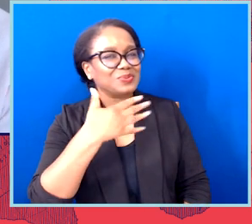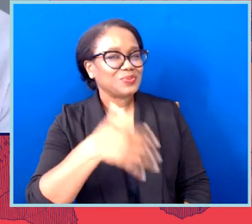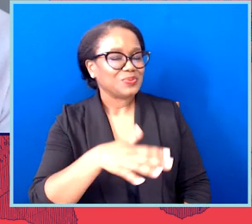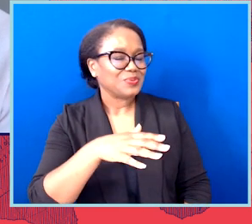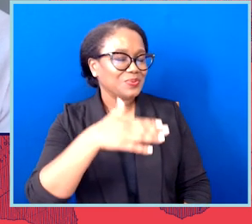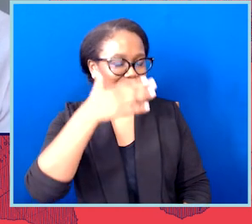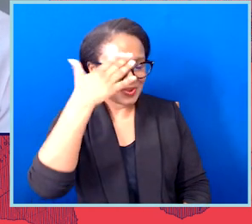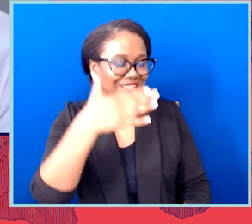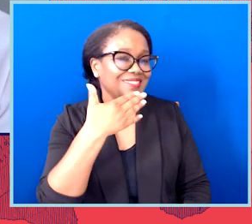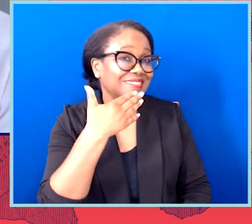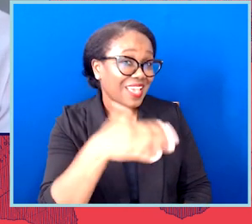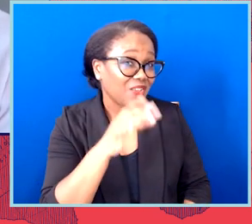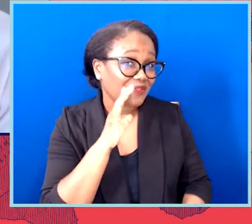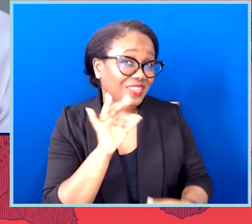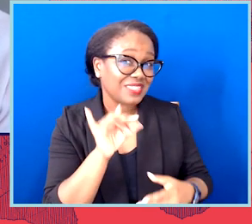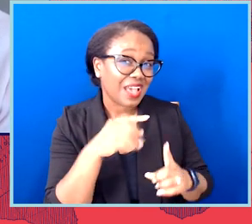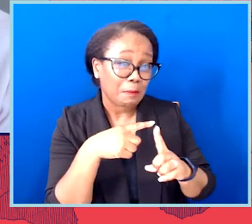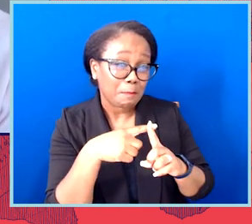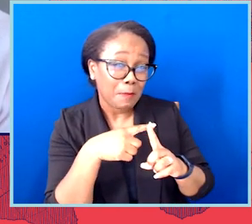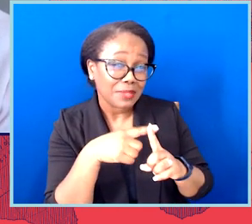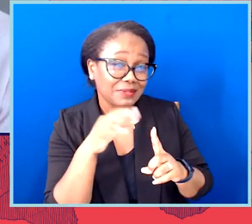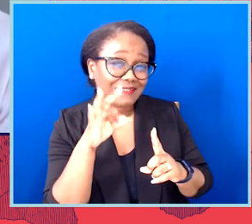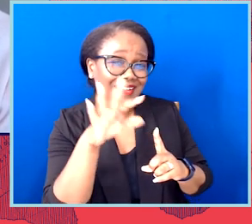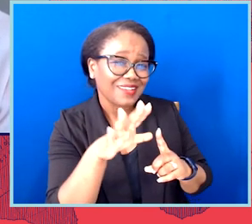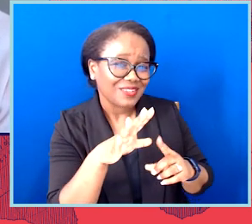the end, and that is something to be really proud of and to build on.